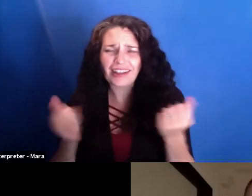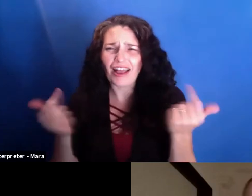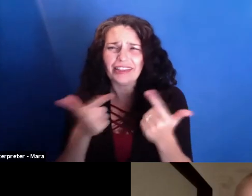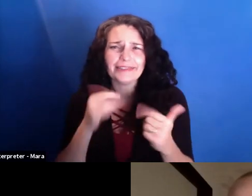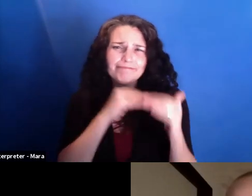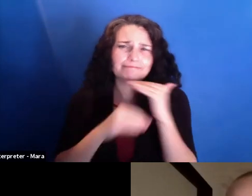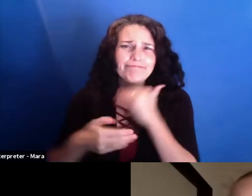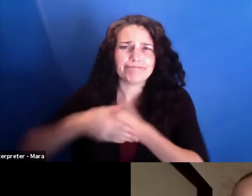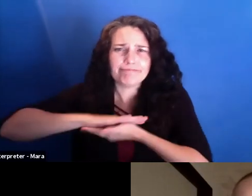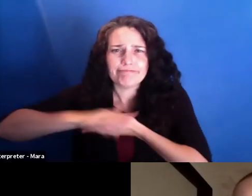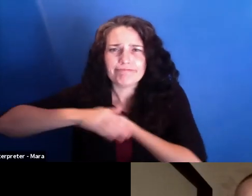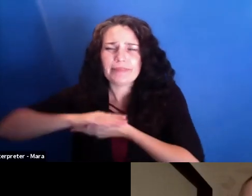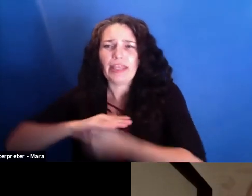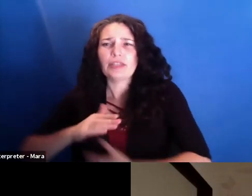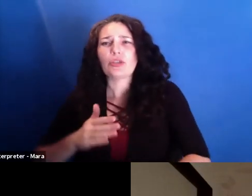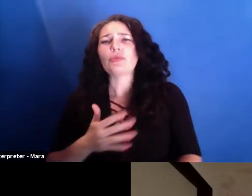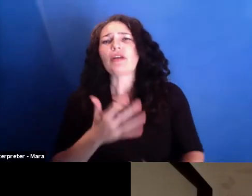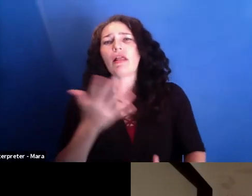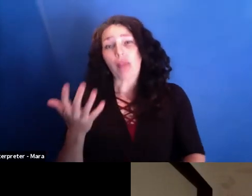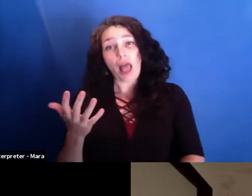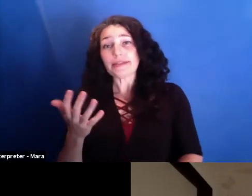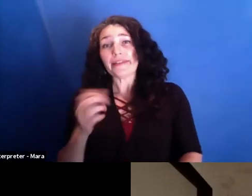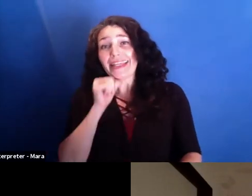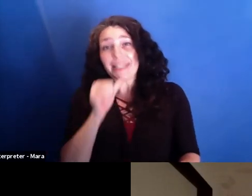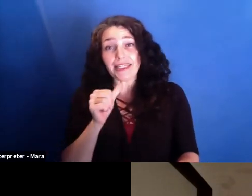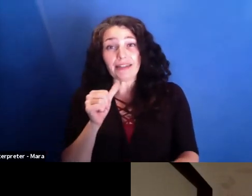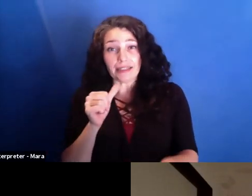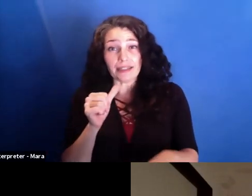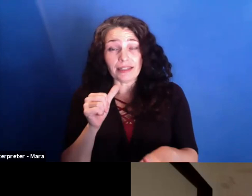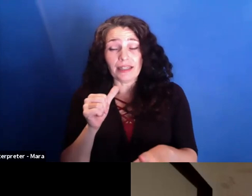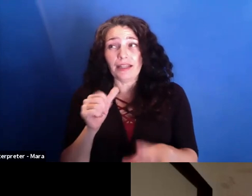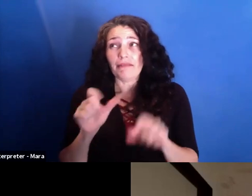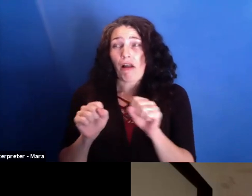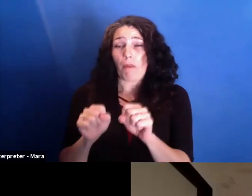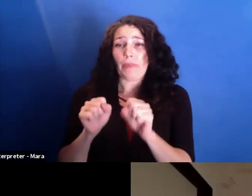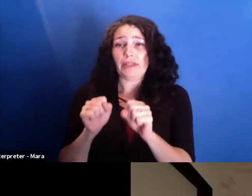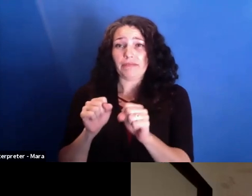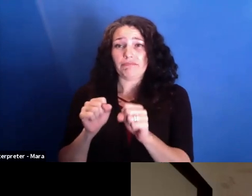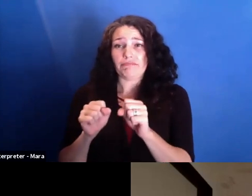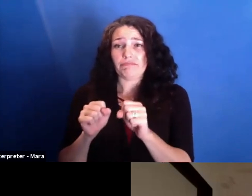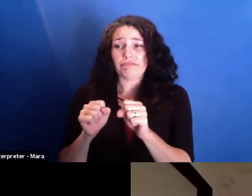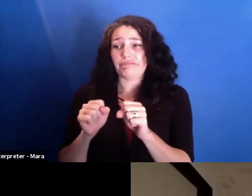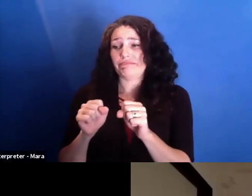a bunch of incompetents, thugs, that took over the government of the country.